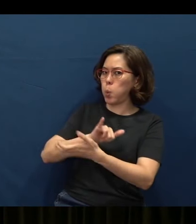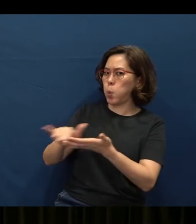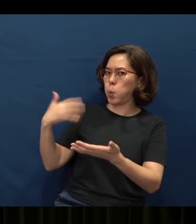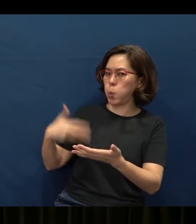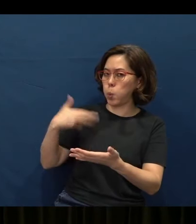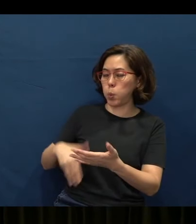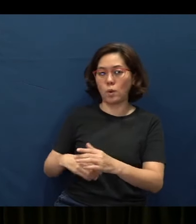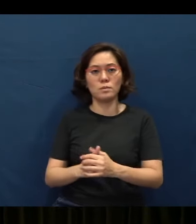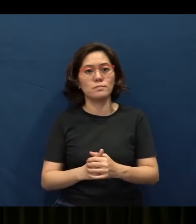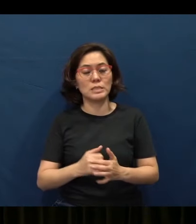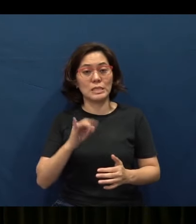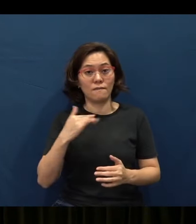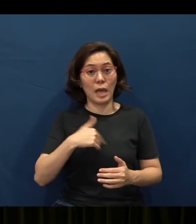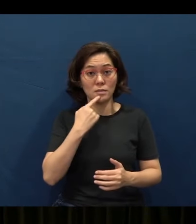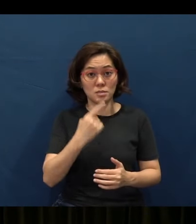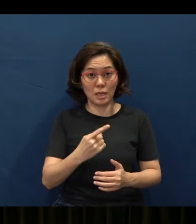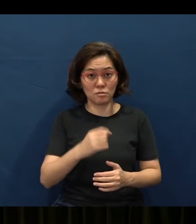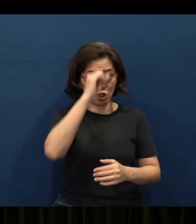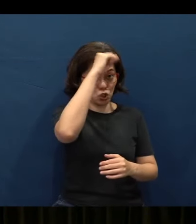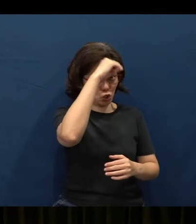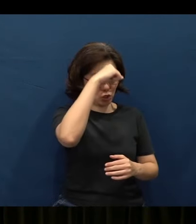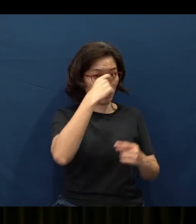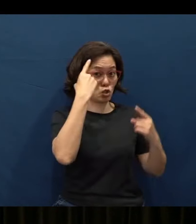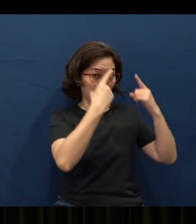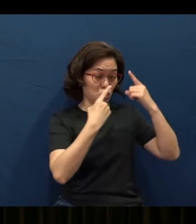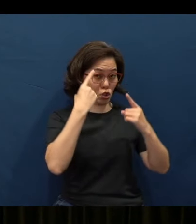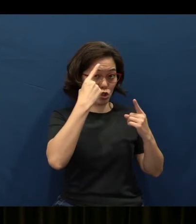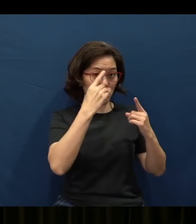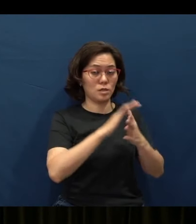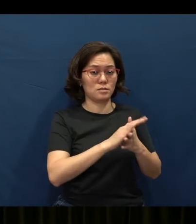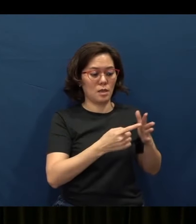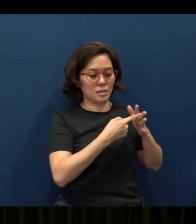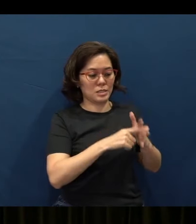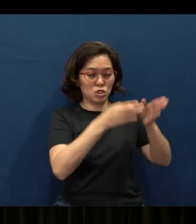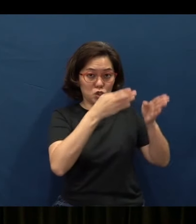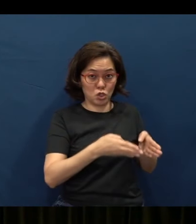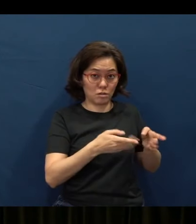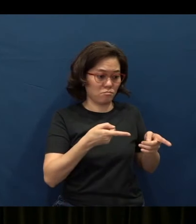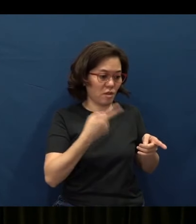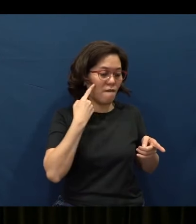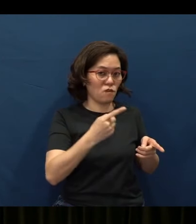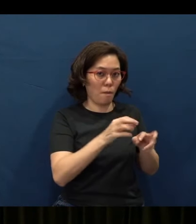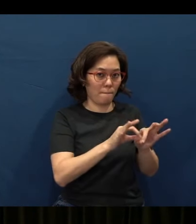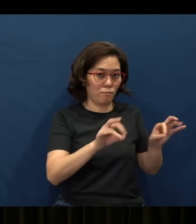So if I can say this, if Solomon is considered the progenitor of Proverbs in the Bible,